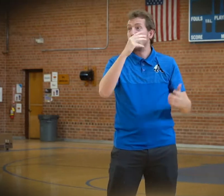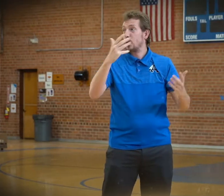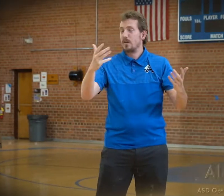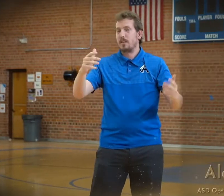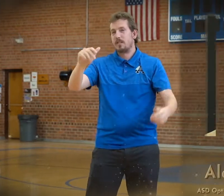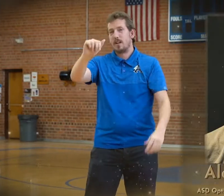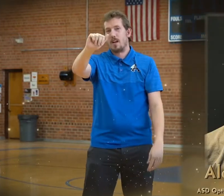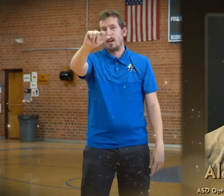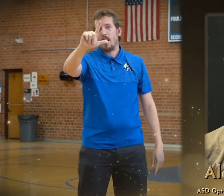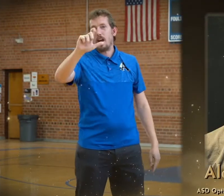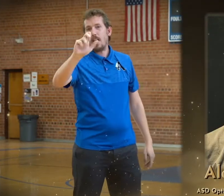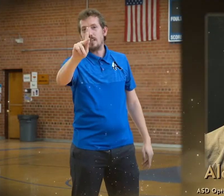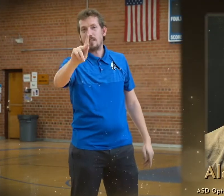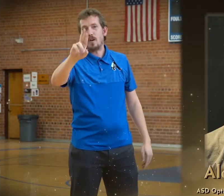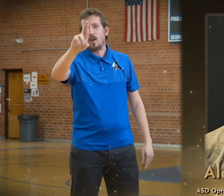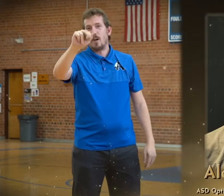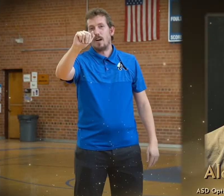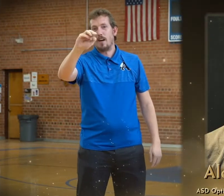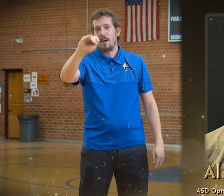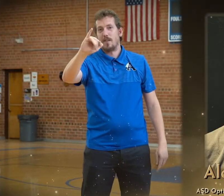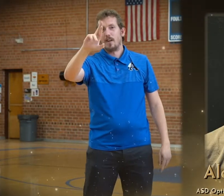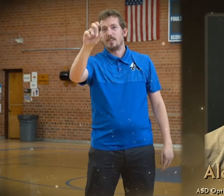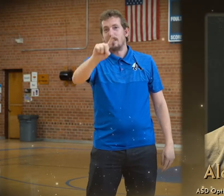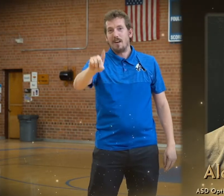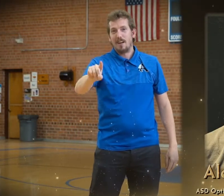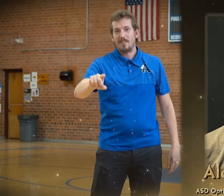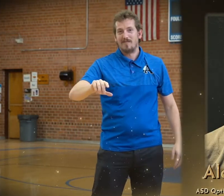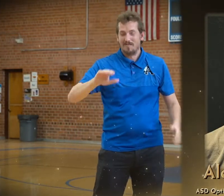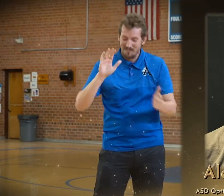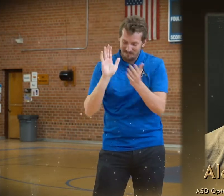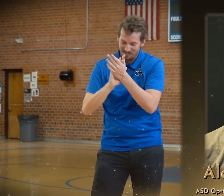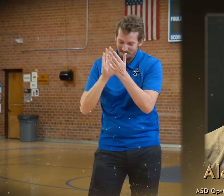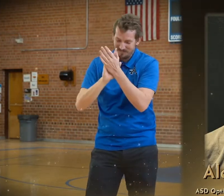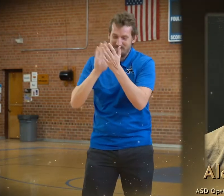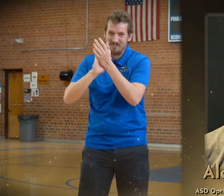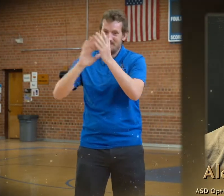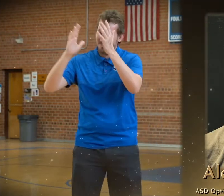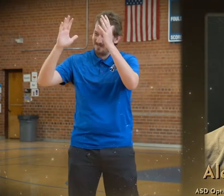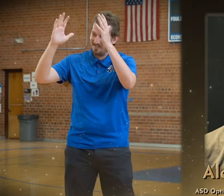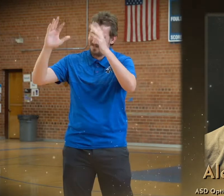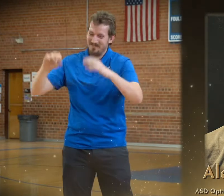AND THAT STUDENT IS ALEK RAMIREZ GREAT JOB ALEK